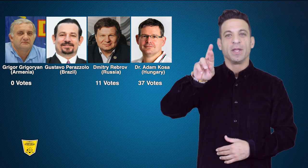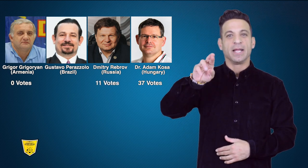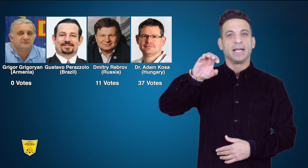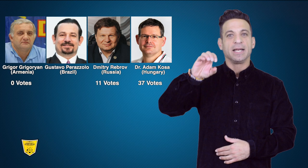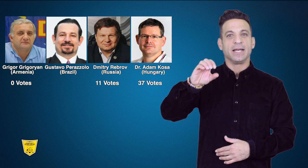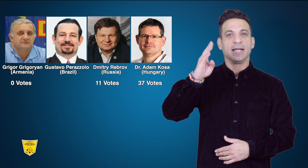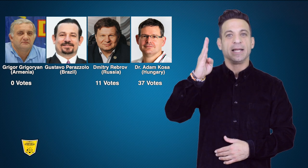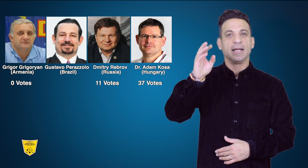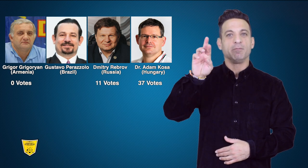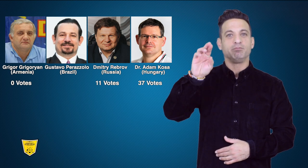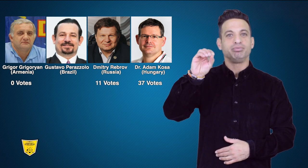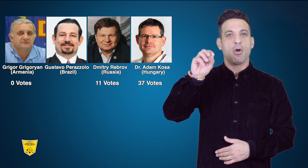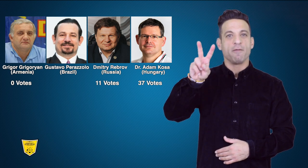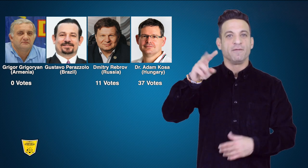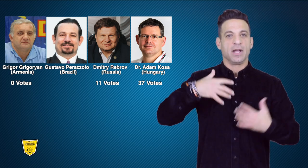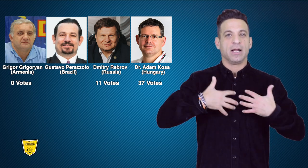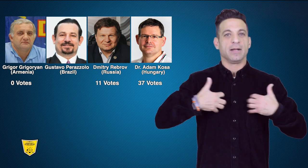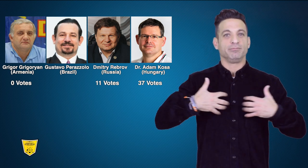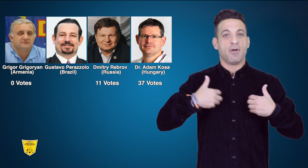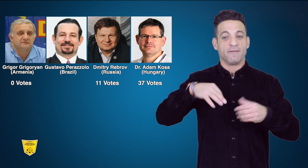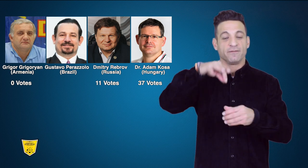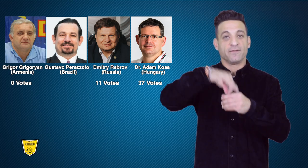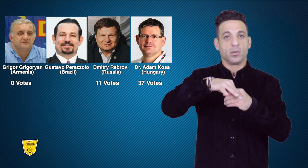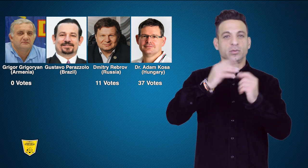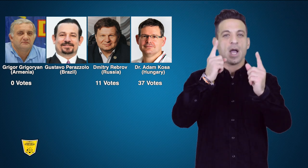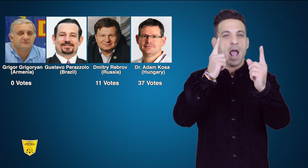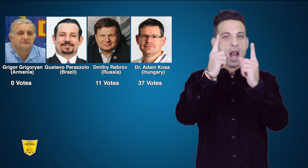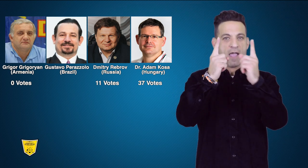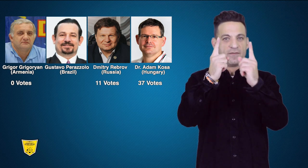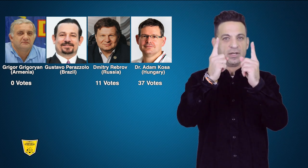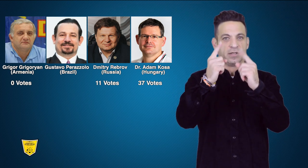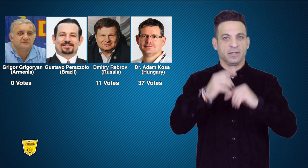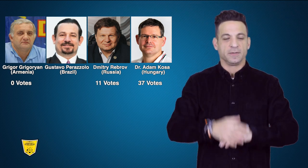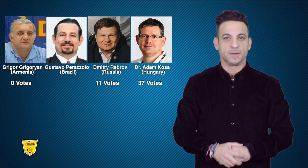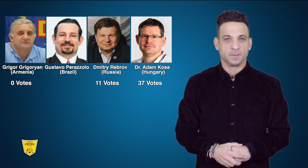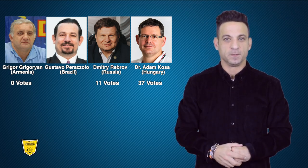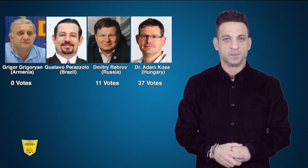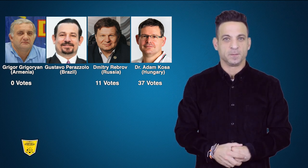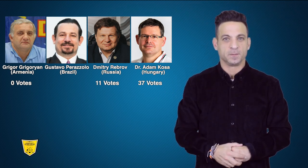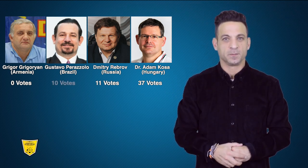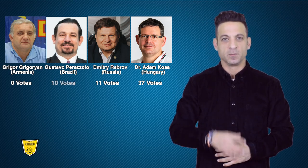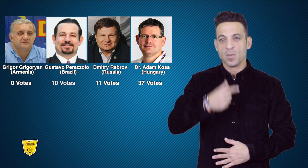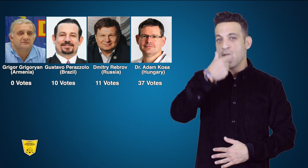Rebrov 11 votes, and